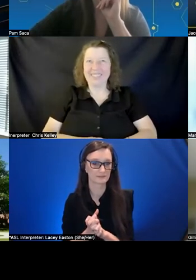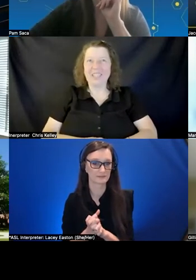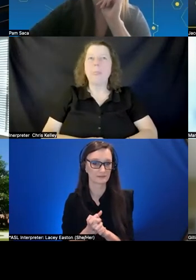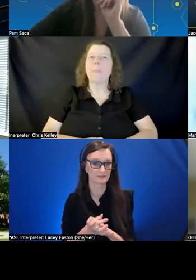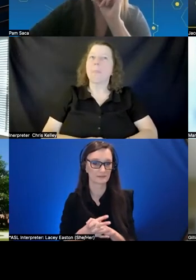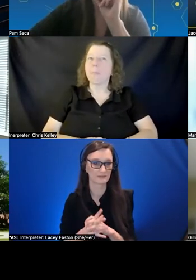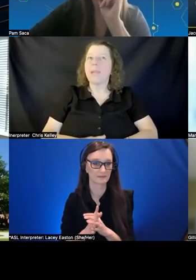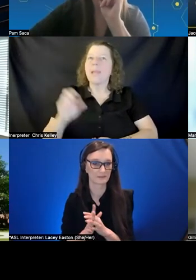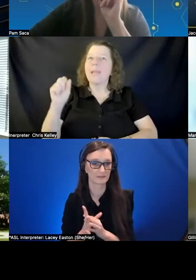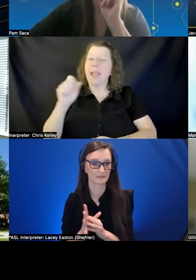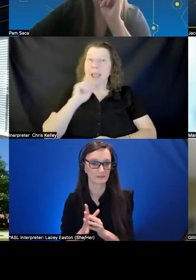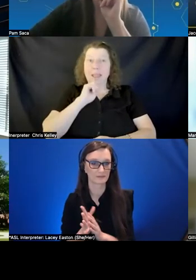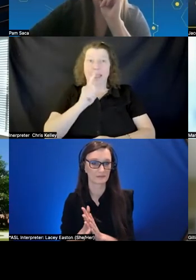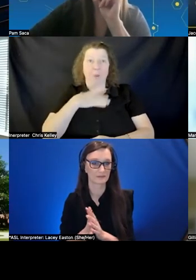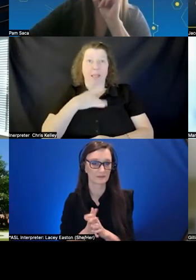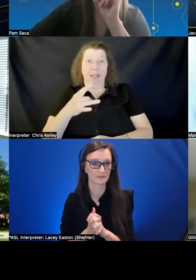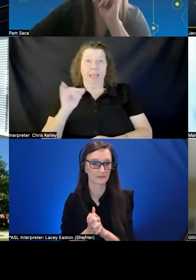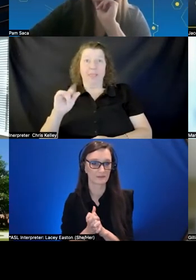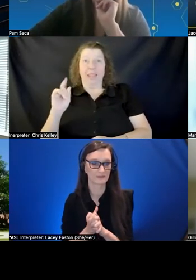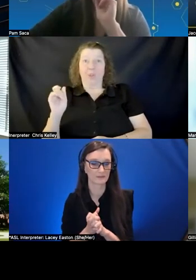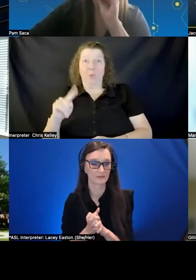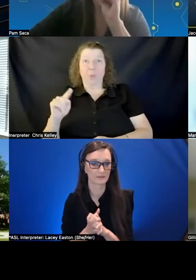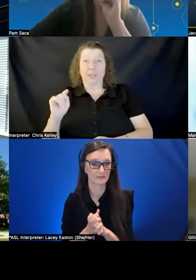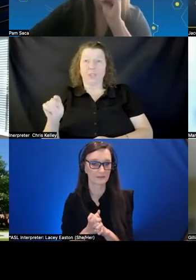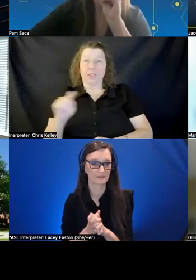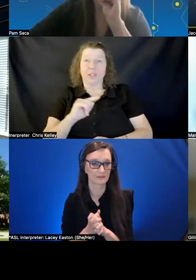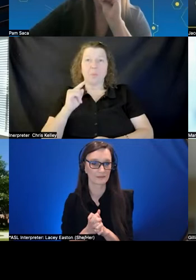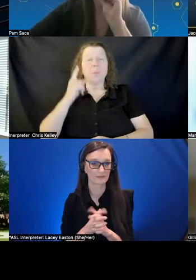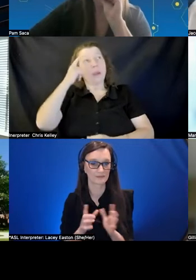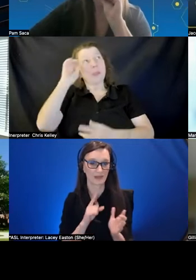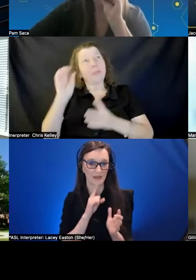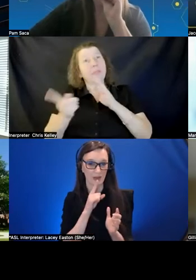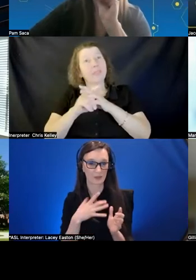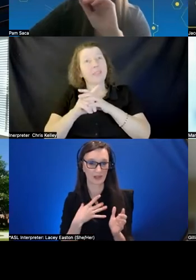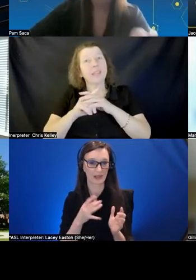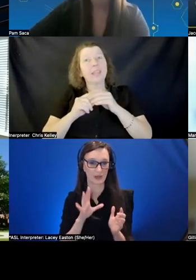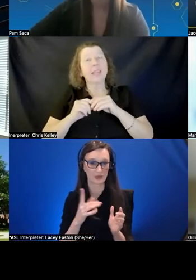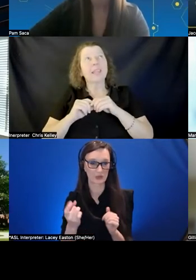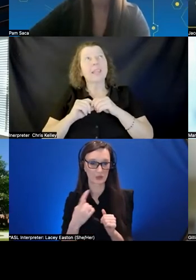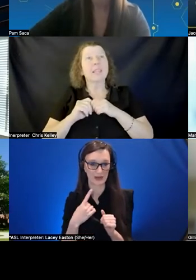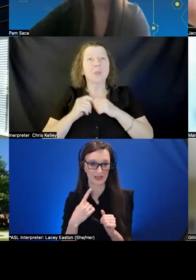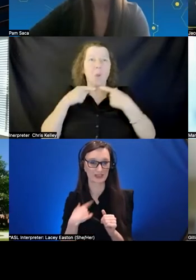liked your question mary it was sort of came to mind too as as everyone was speaking about the